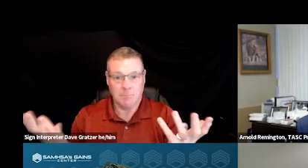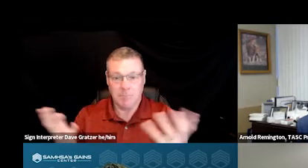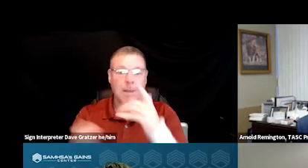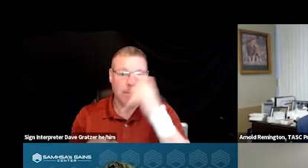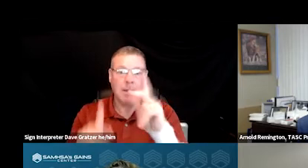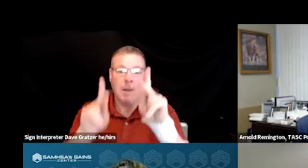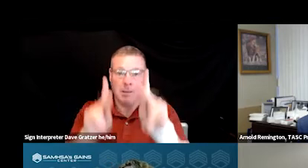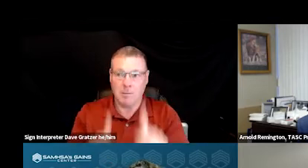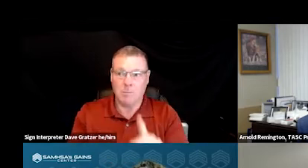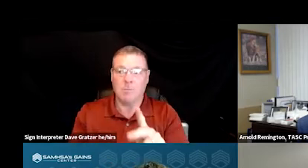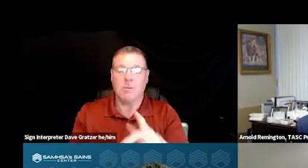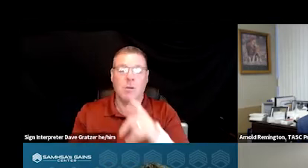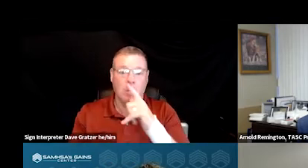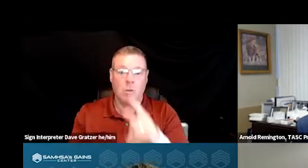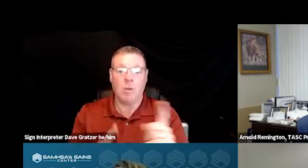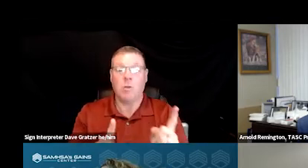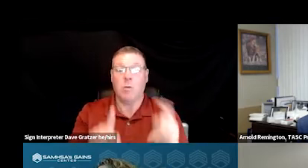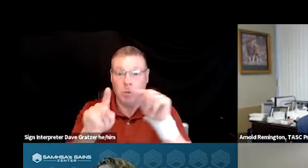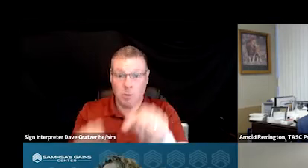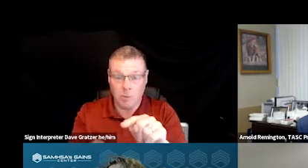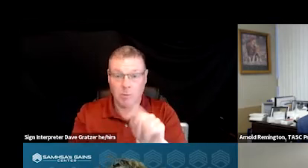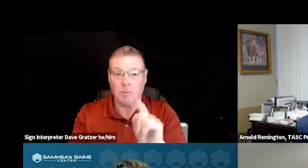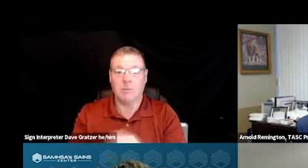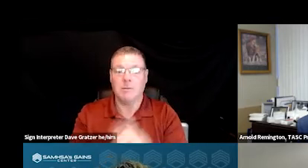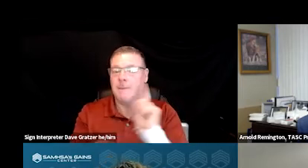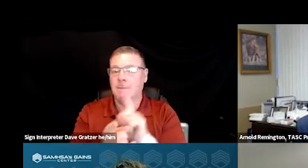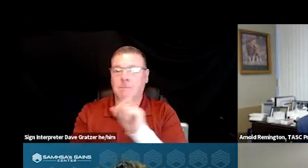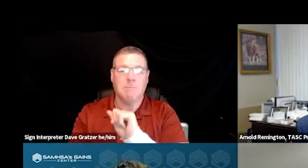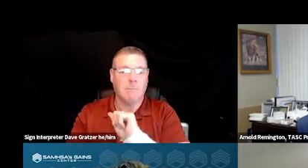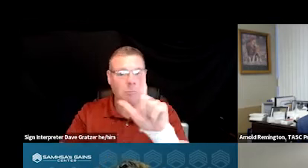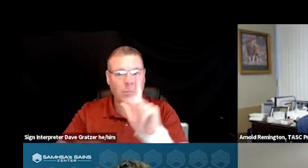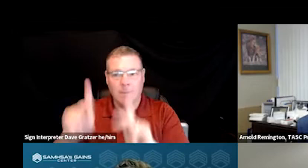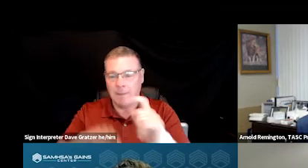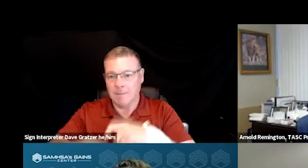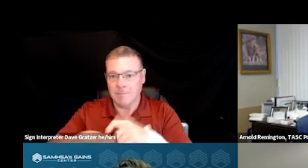who would come would meet people all the time, who would walk into emergency room